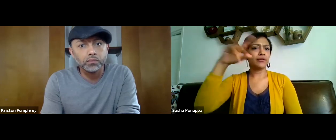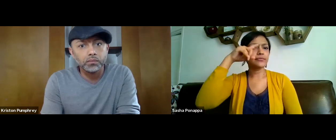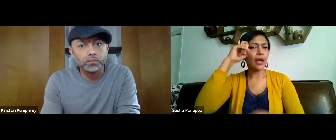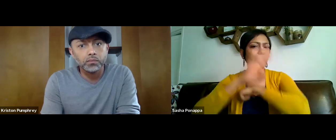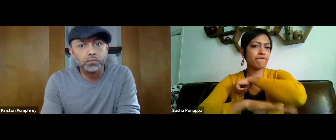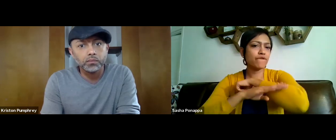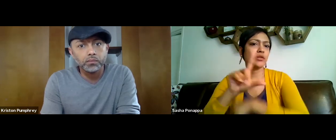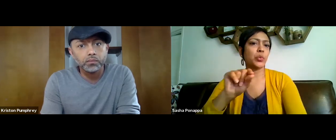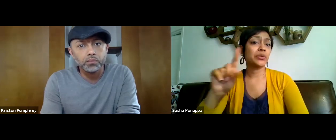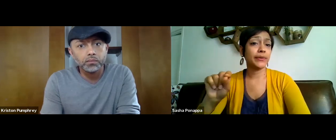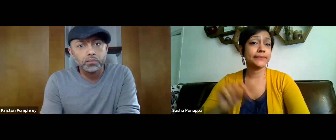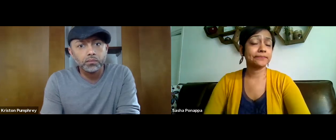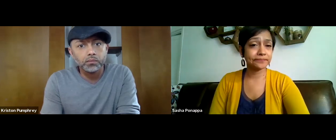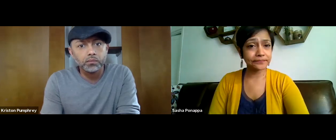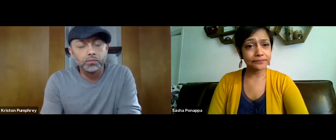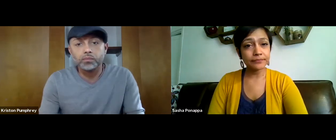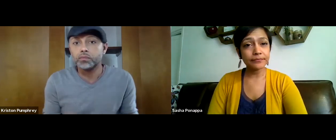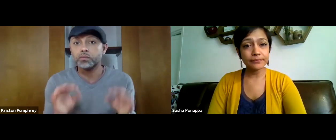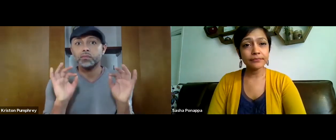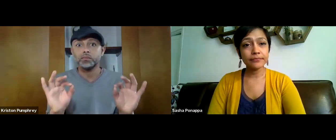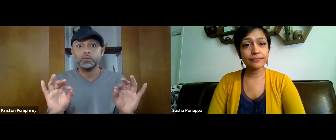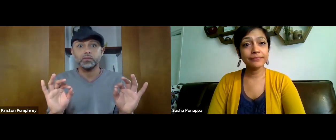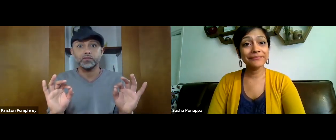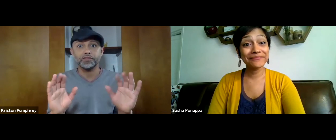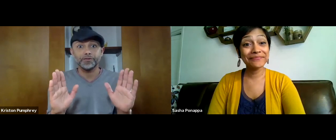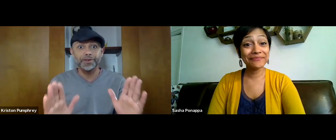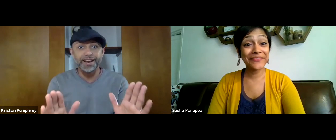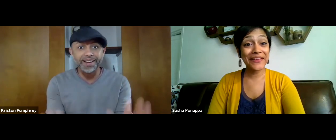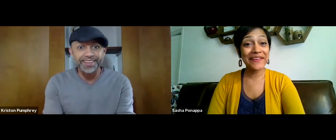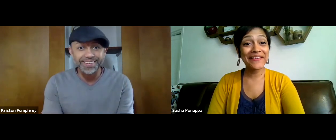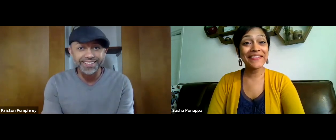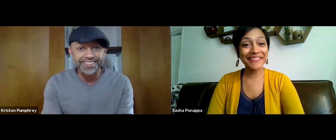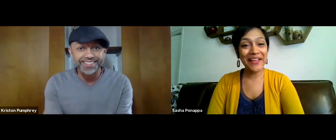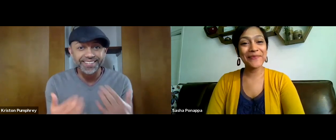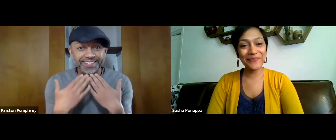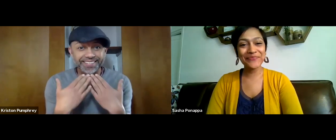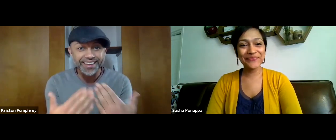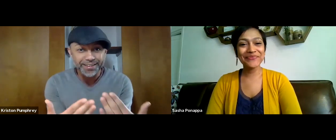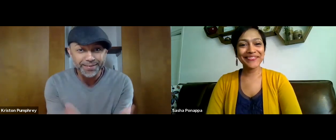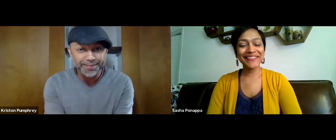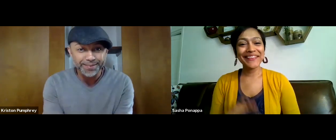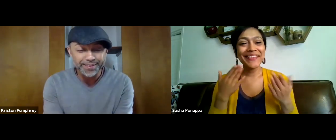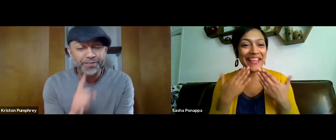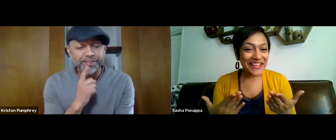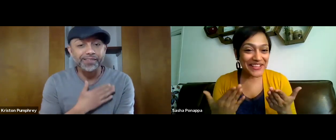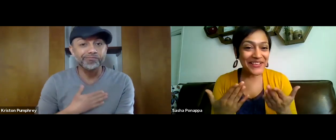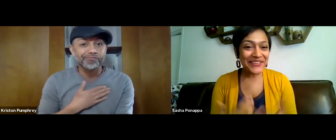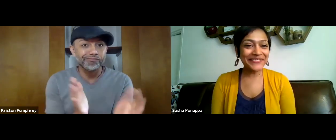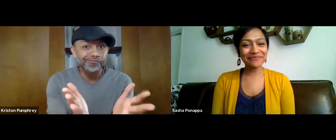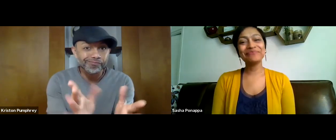then the next funding cycle will be a great time for you to submit your proposal for 2020. Great, Sasha, thank you so much.